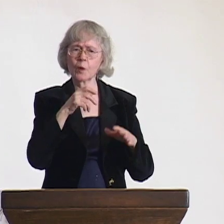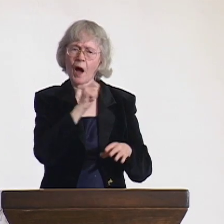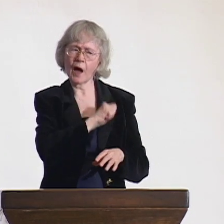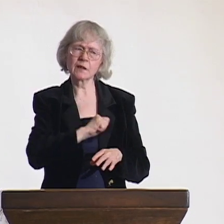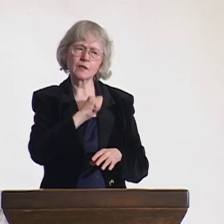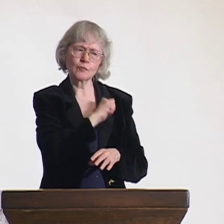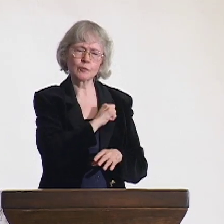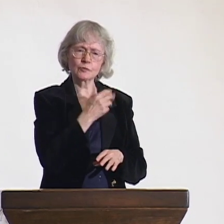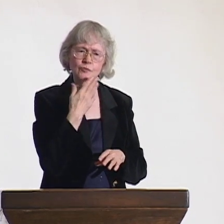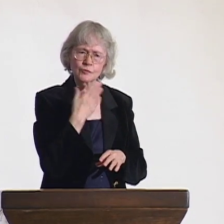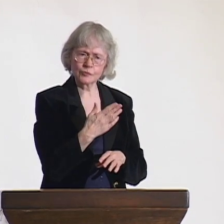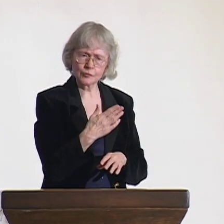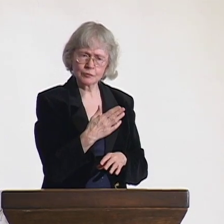and they were teachers.